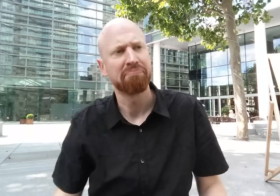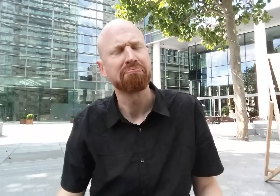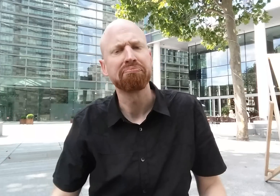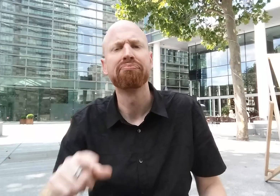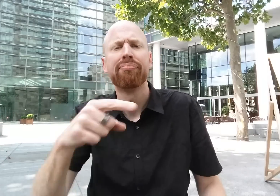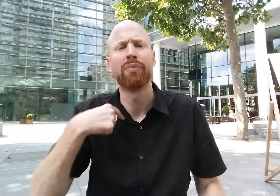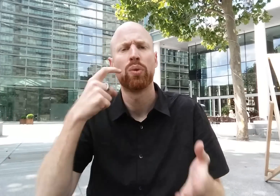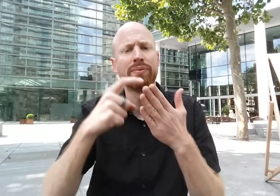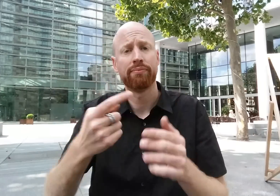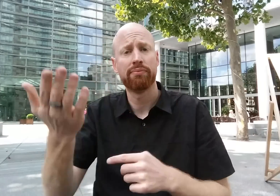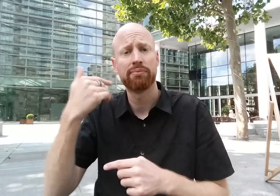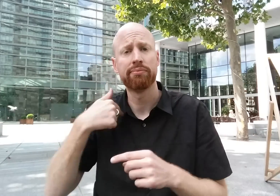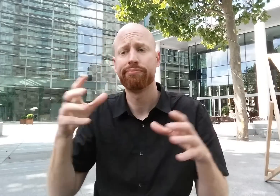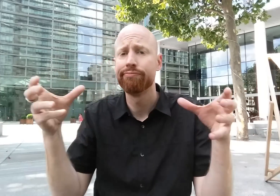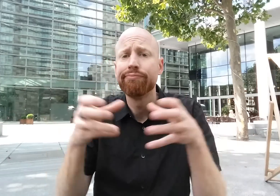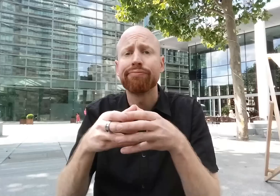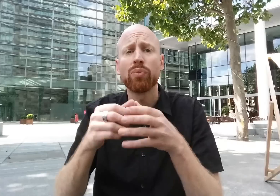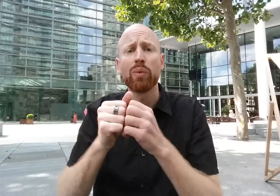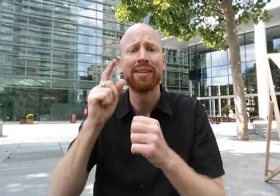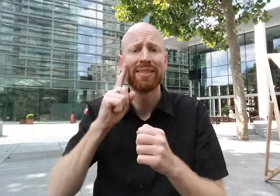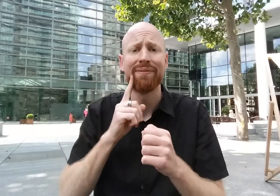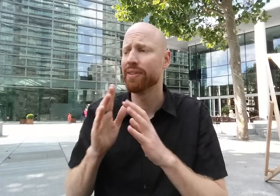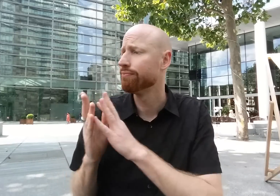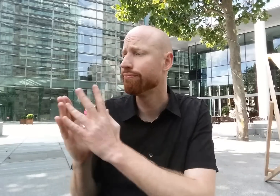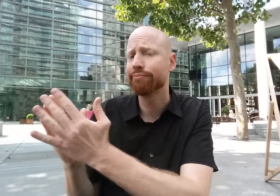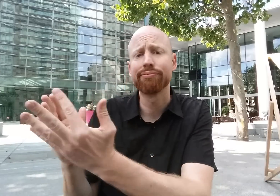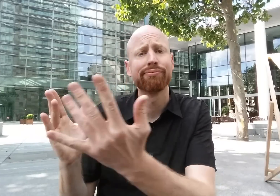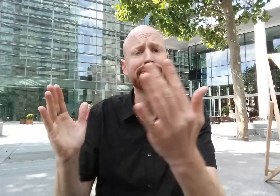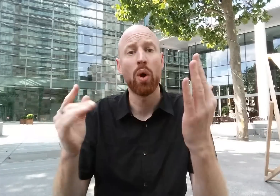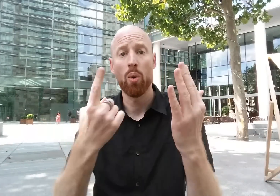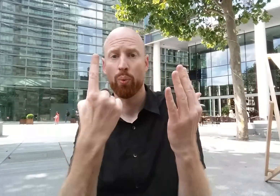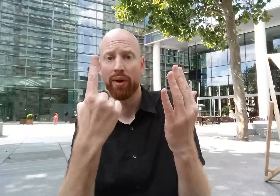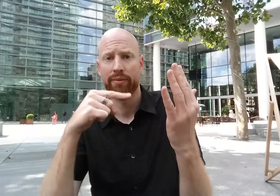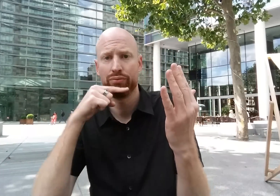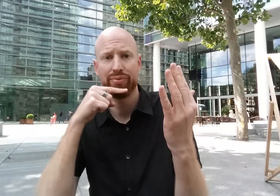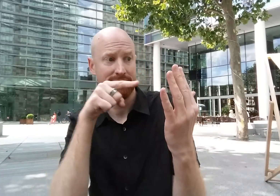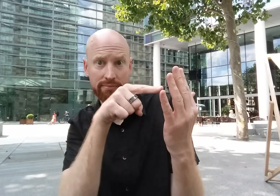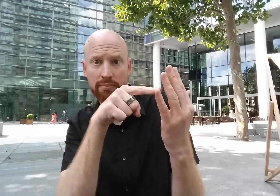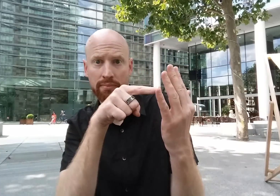I've gotten together with a group of Deaf that had, say, one other hearing